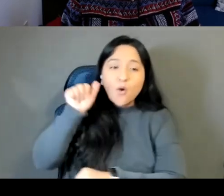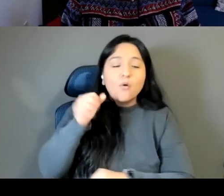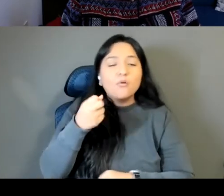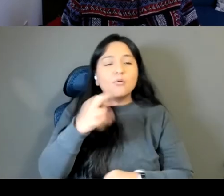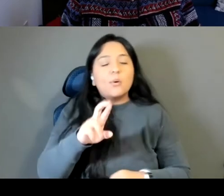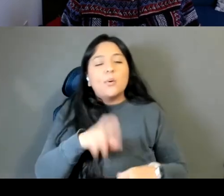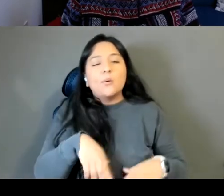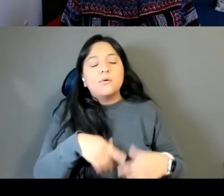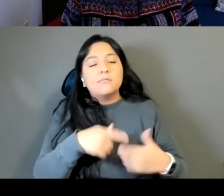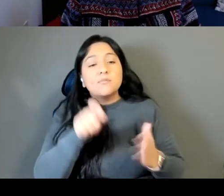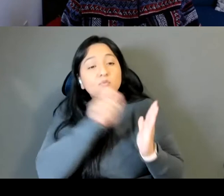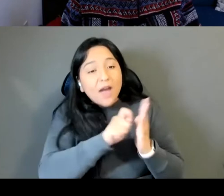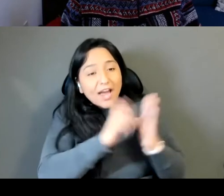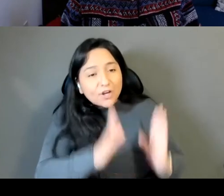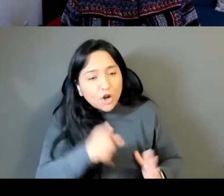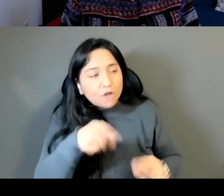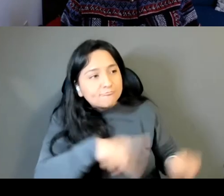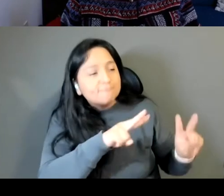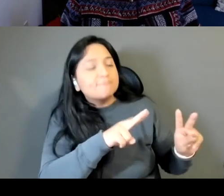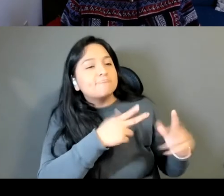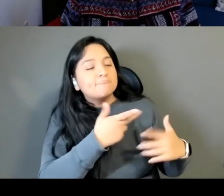you admire, who you see your work kind of speaking to